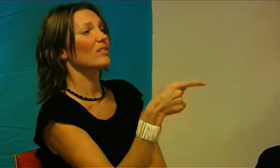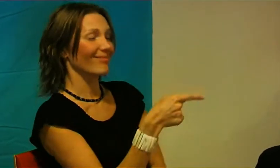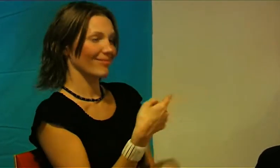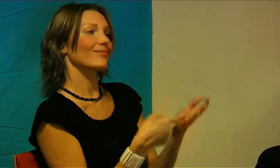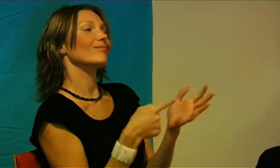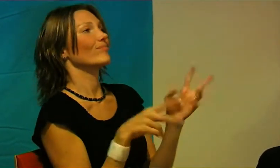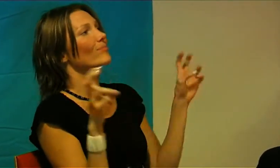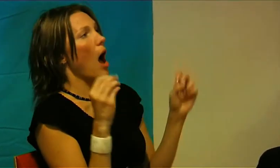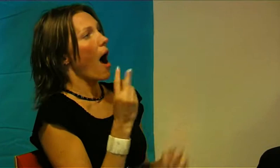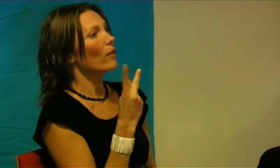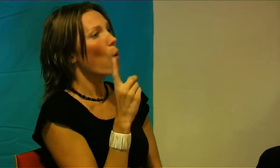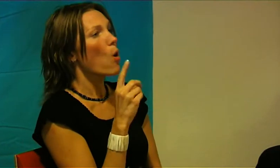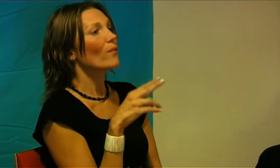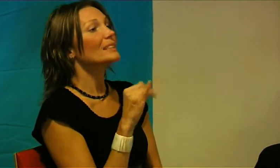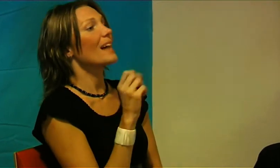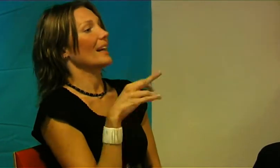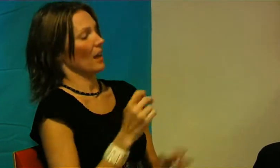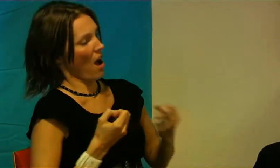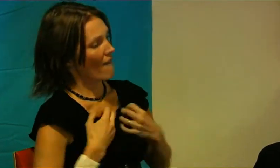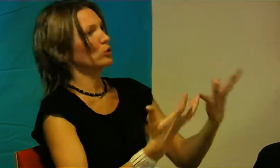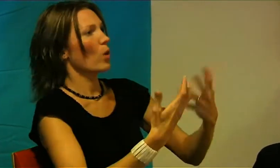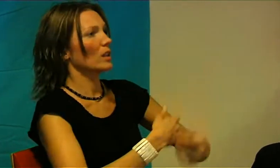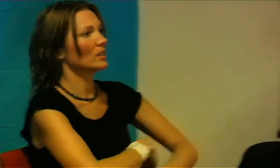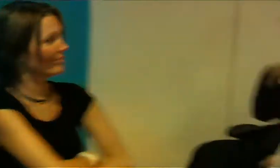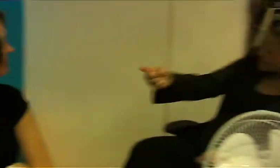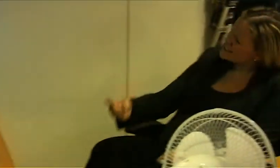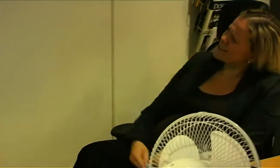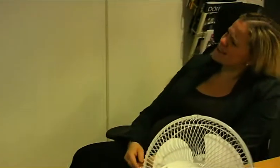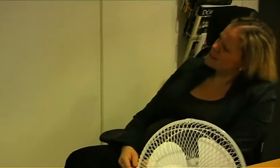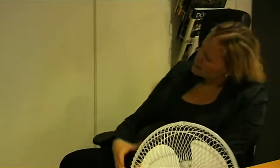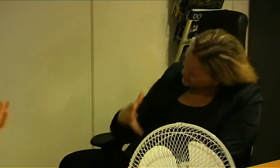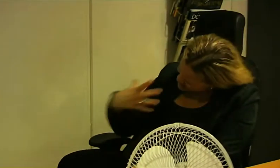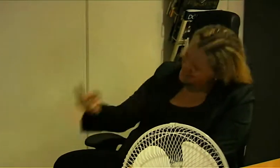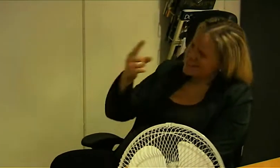It's this that is decolonising. - Right... Right!